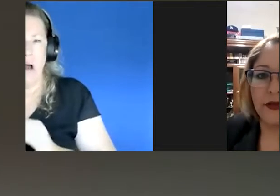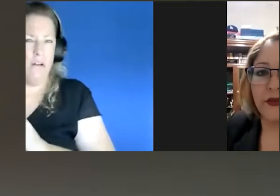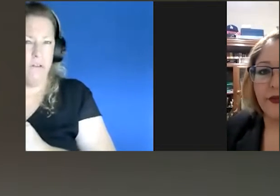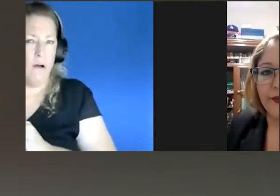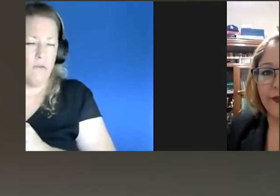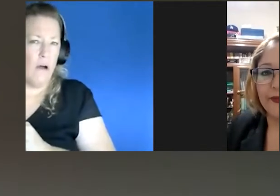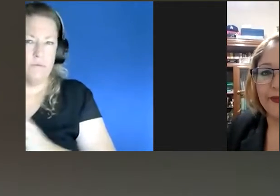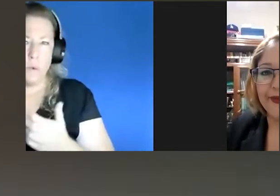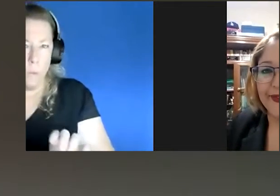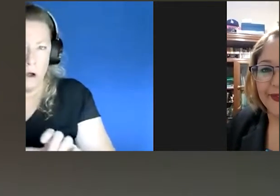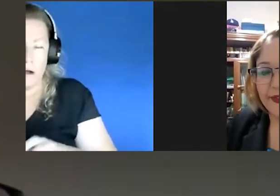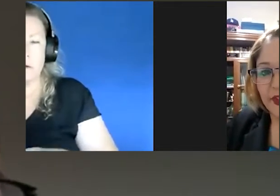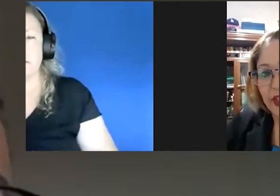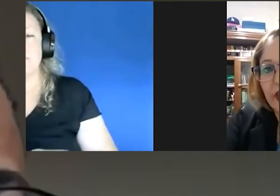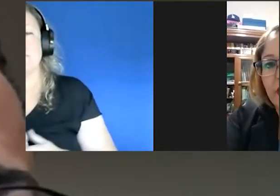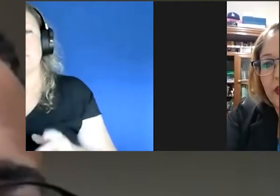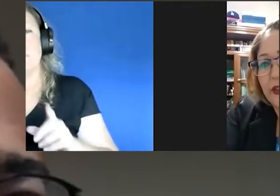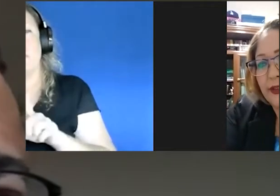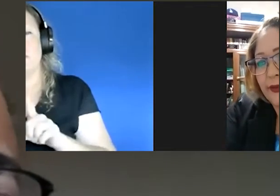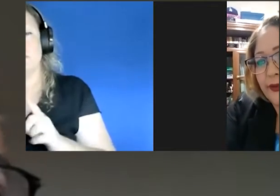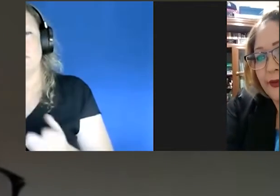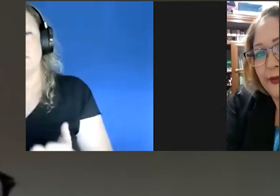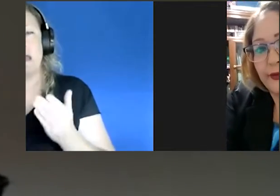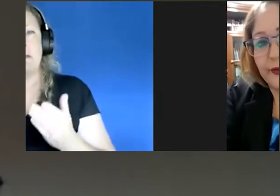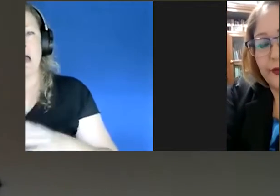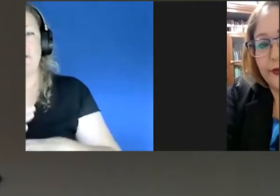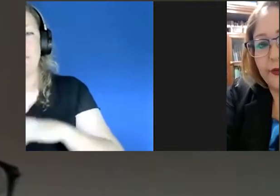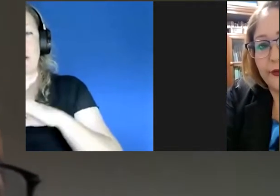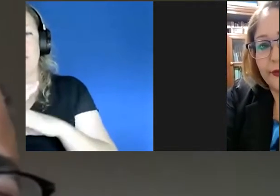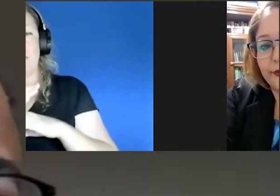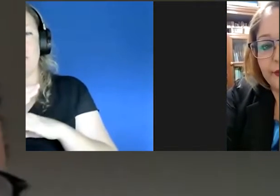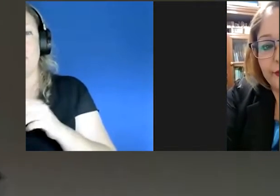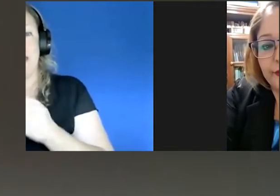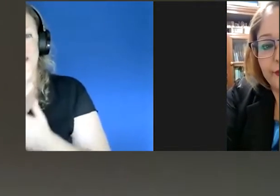So they also may have may have barriers with with with hand washing meaning that